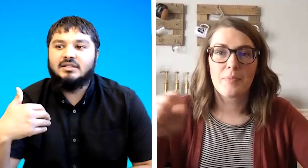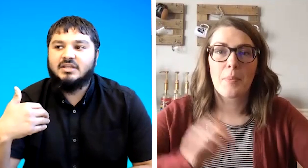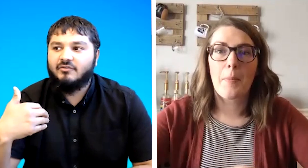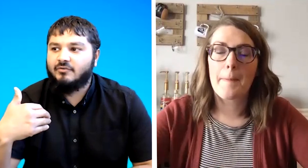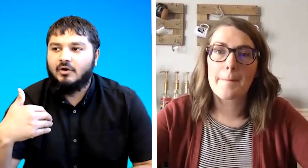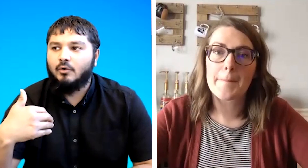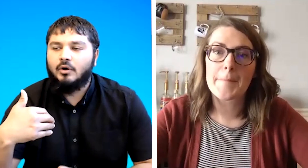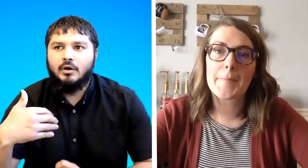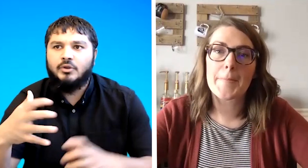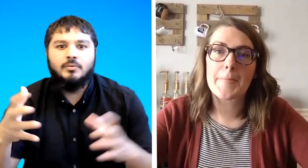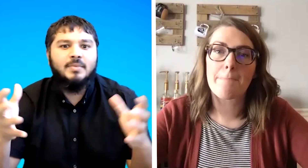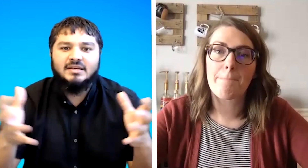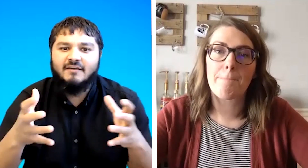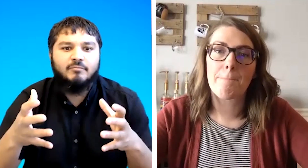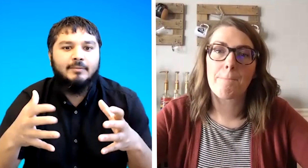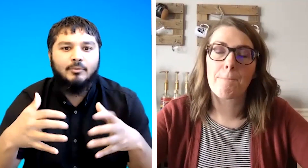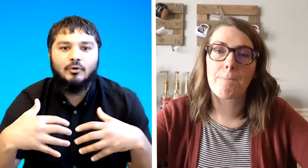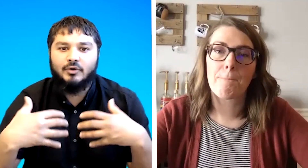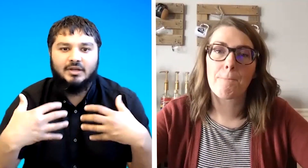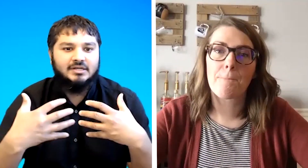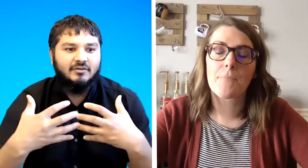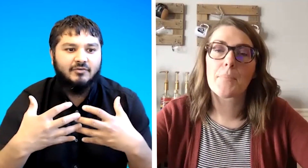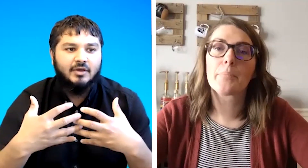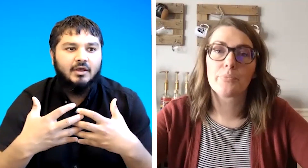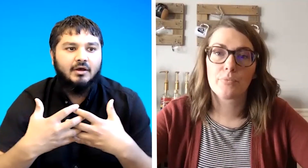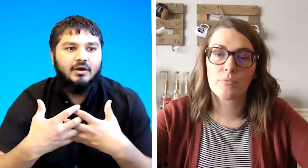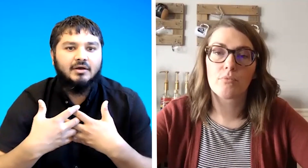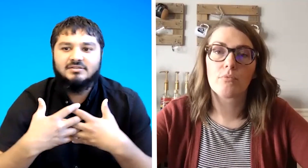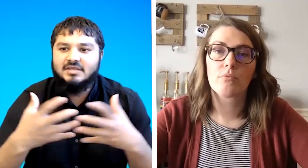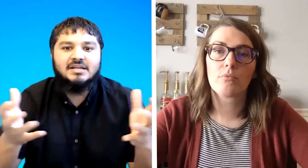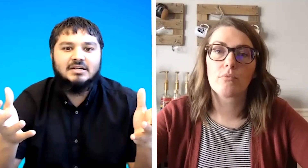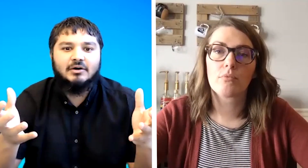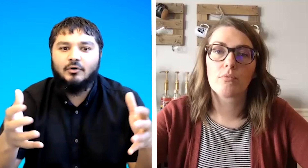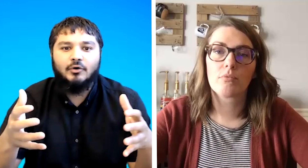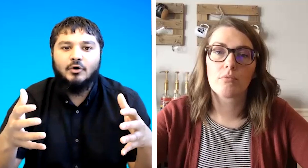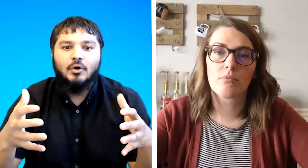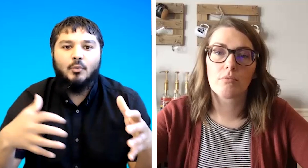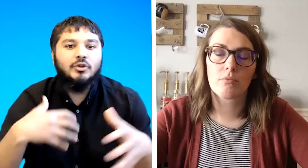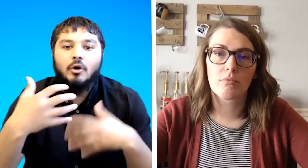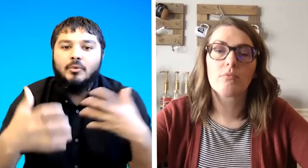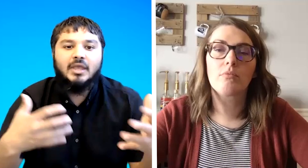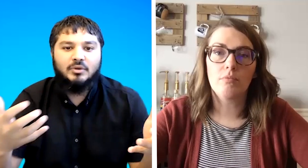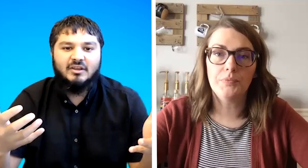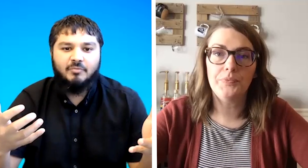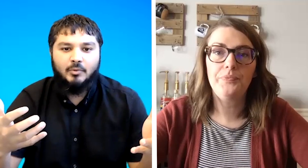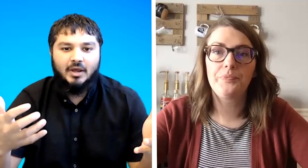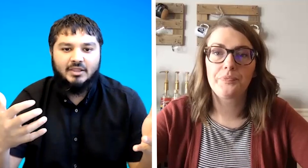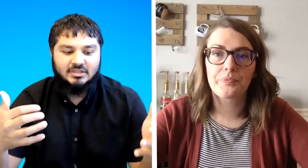deaf when you meet deaf people or in a deaf center or when you communicate with deaf people and the